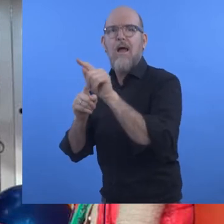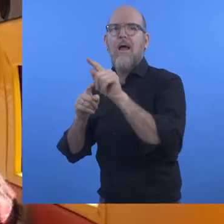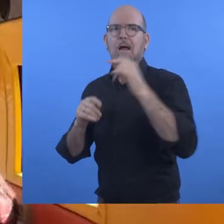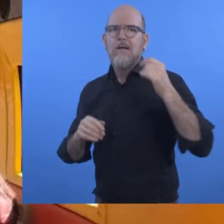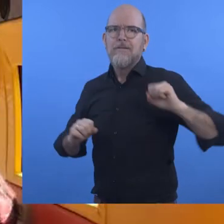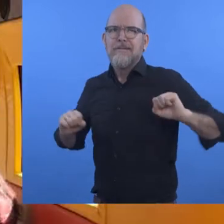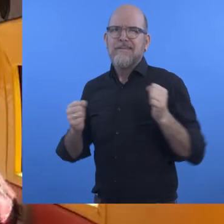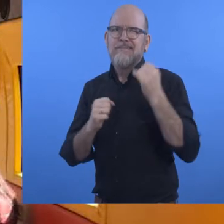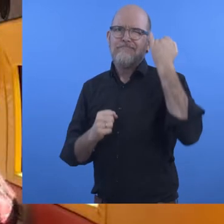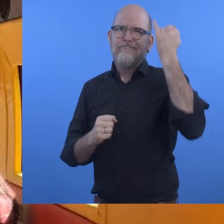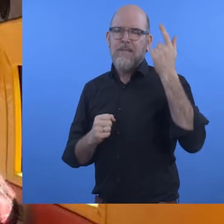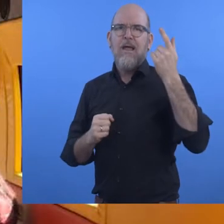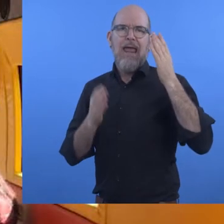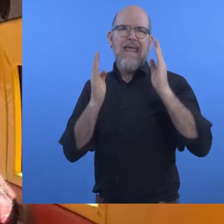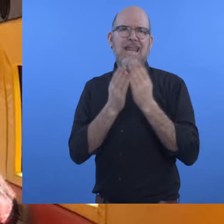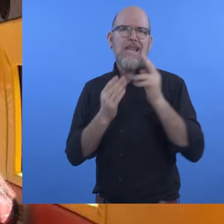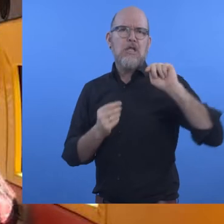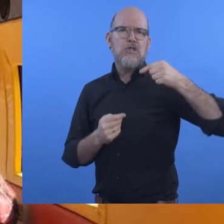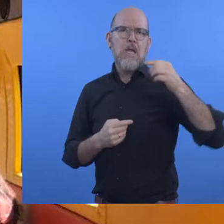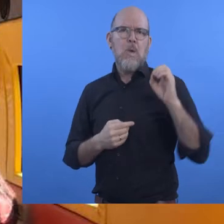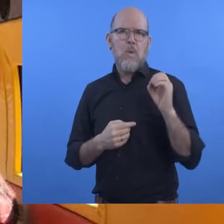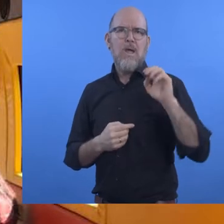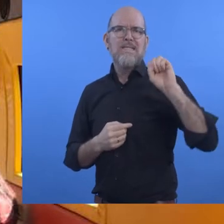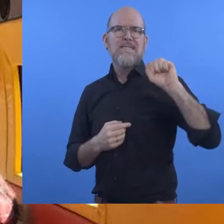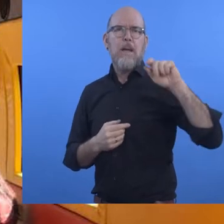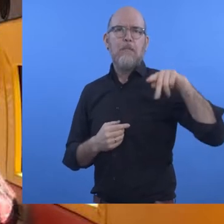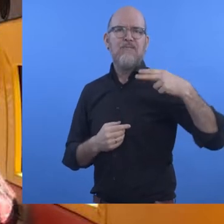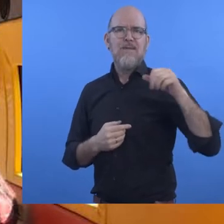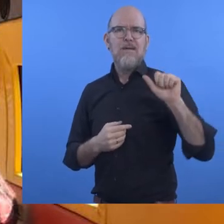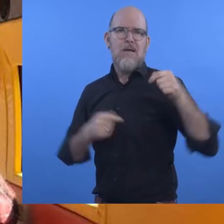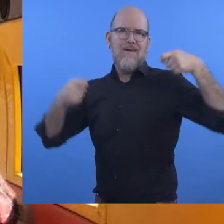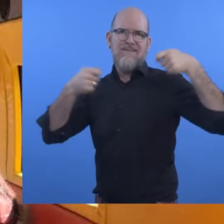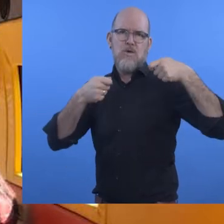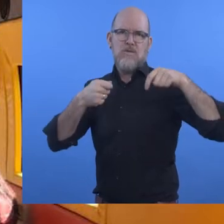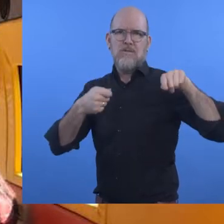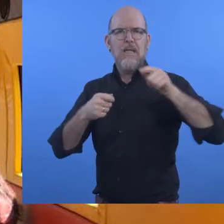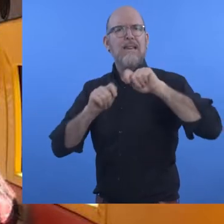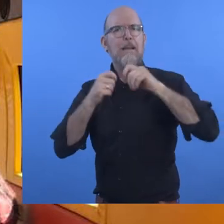Indian NGO Samphia Foundation. It consists of a team who travel from